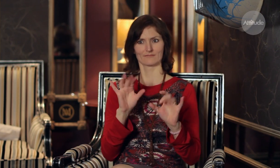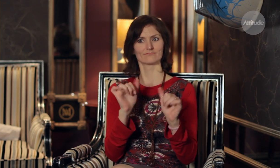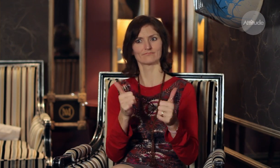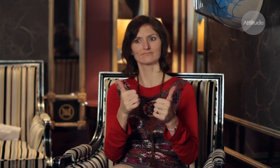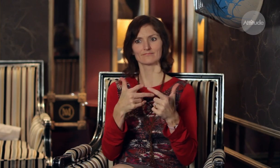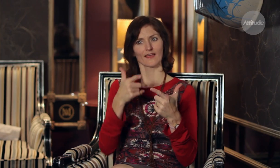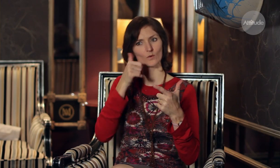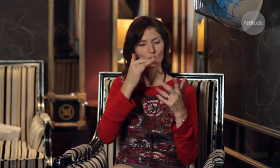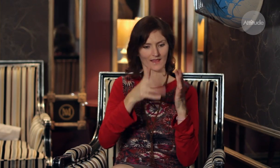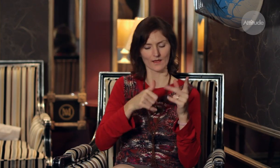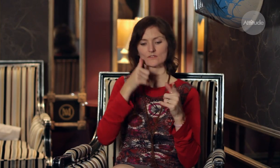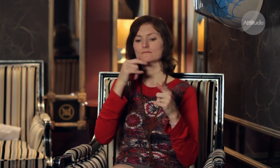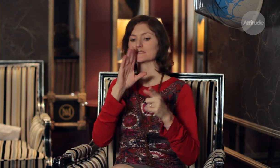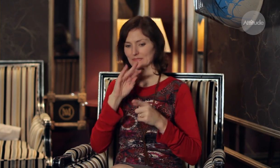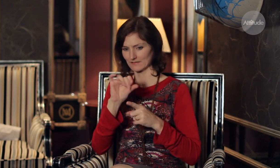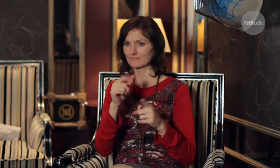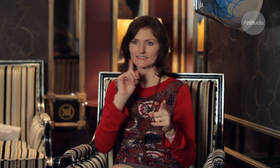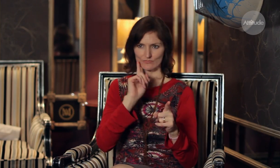In some ways my kids who are hearing benefit…they have developed